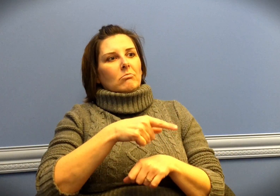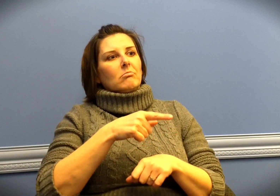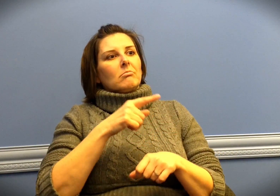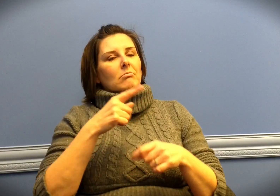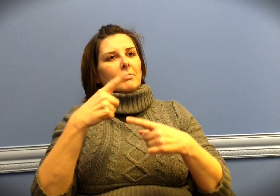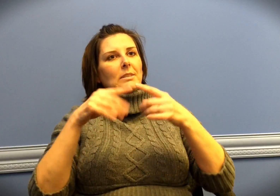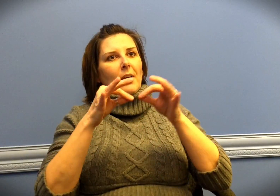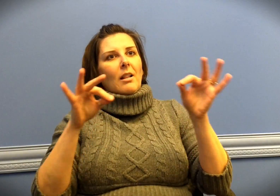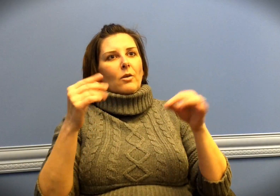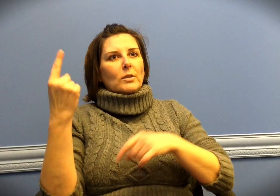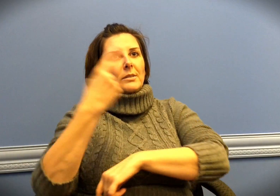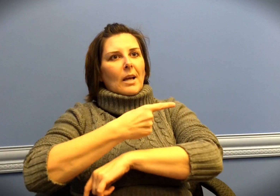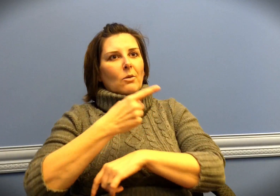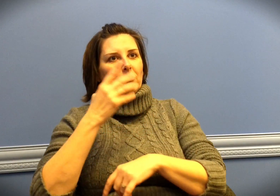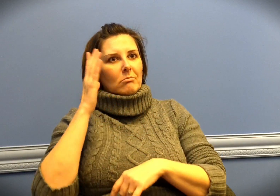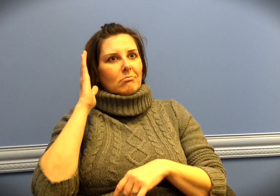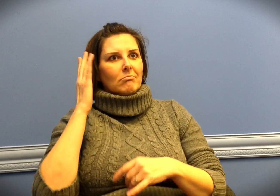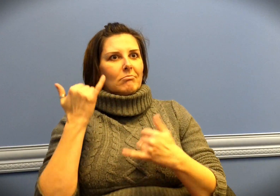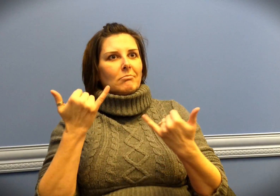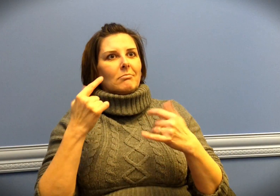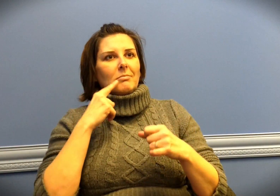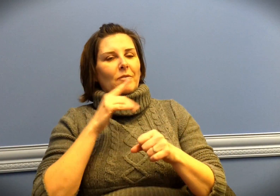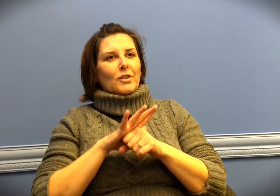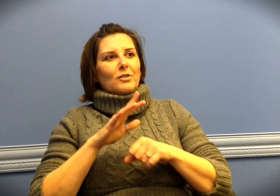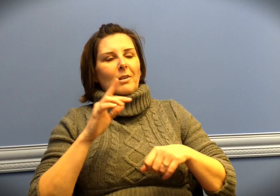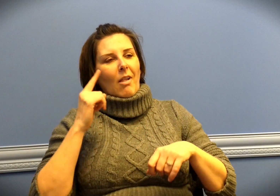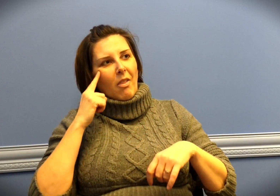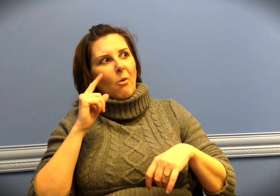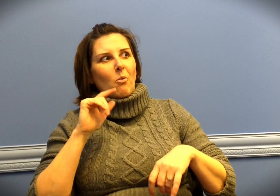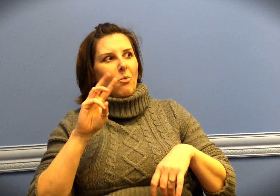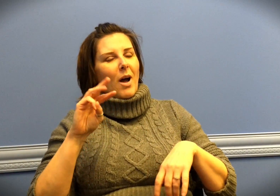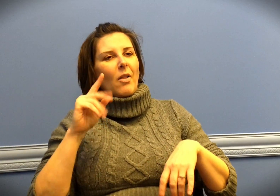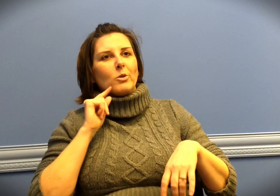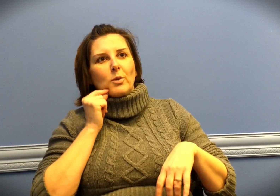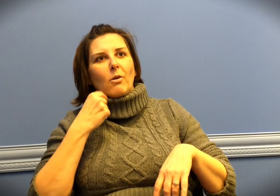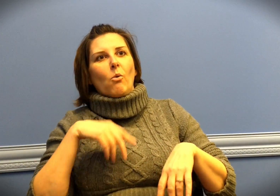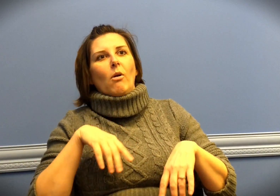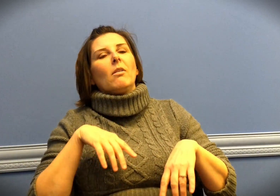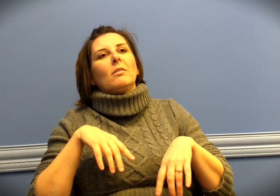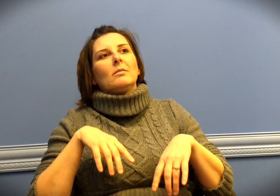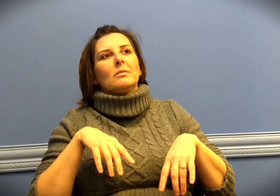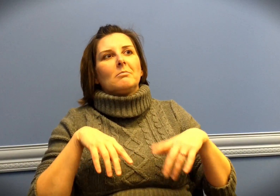a sign language day. I thought, wow, that's really cool!